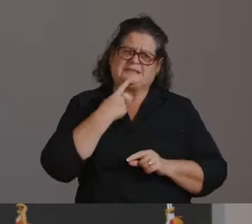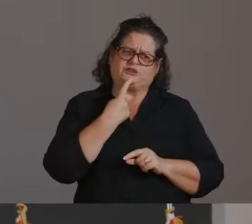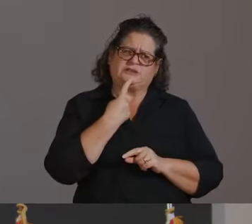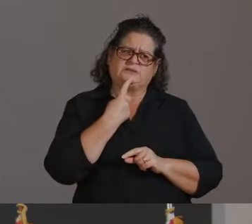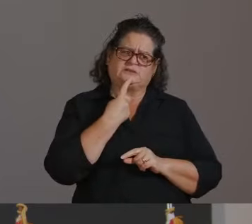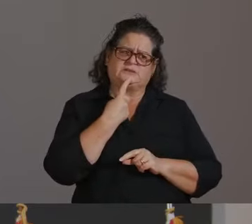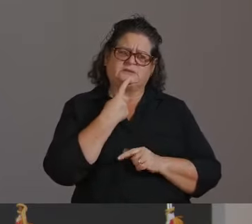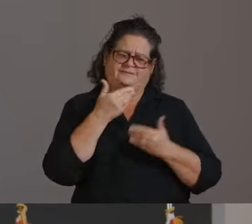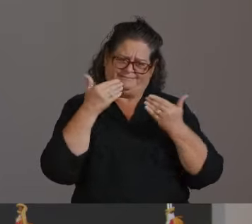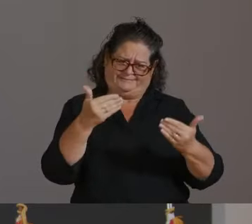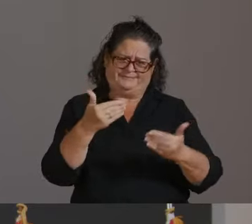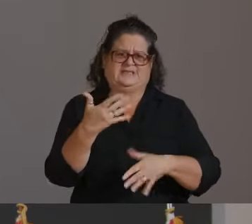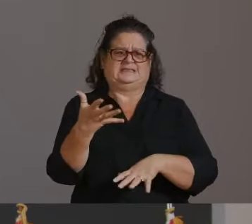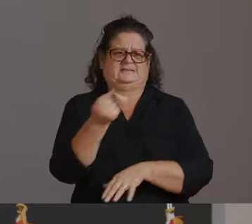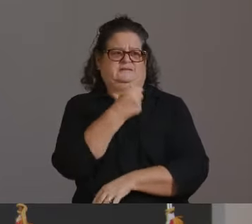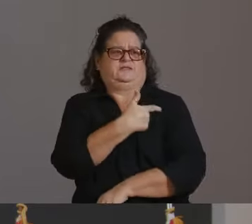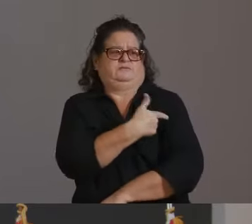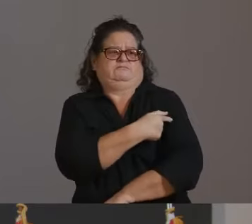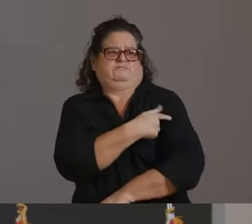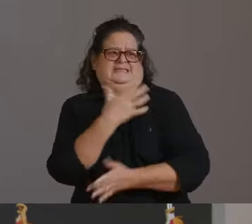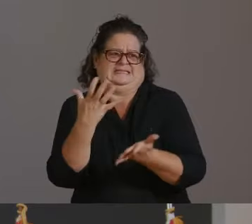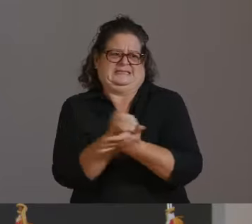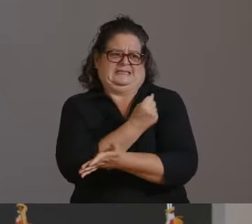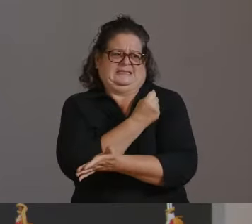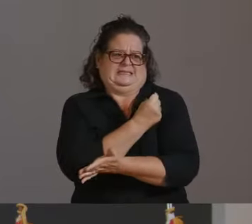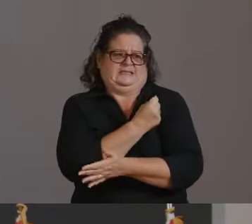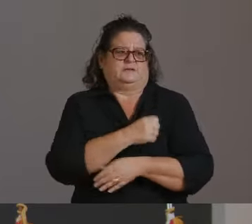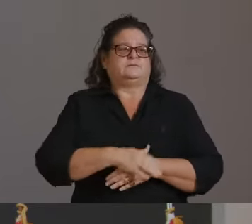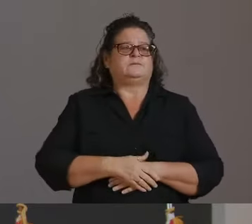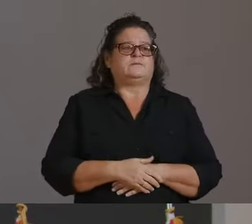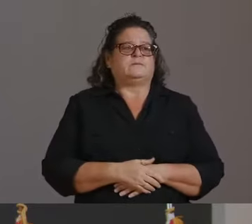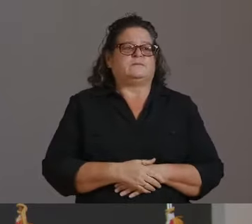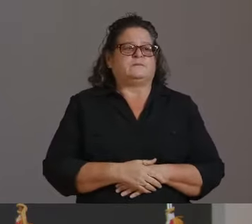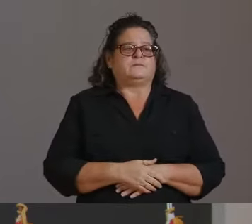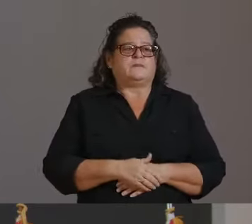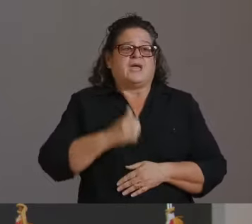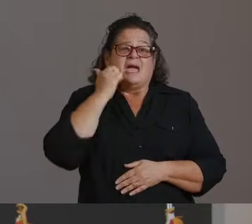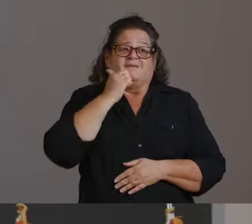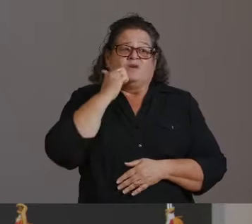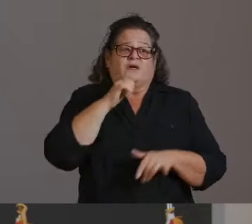CONTINUE WITH THE EVERY DAY MEASURES THAT WE TELL PEOPLE TO DO EVERY YEAR ó COVERING